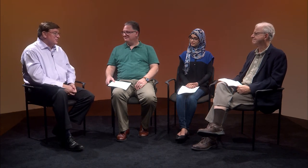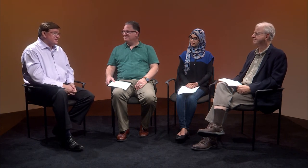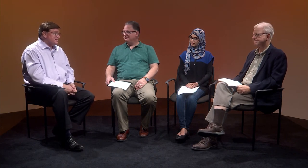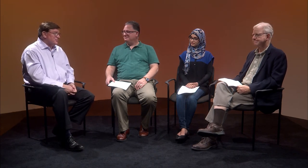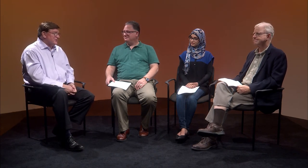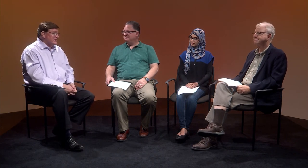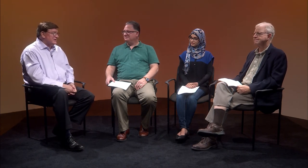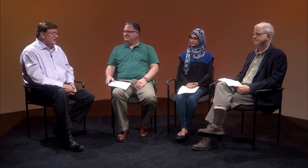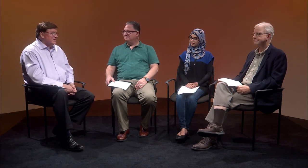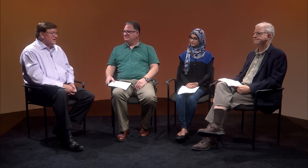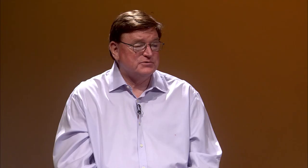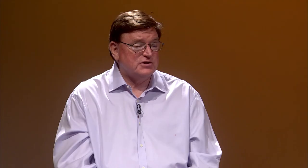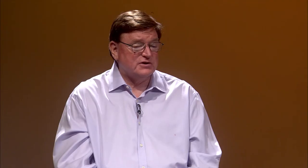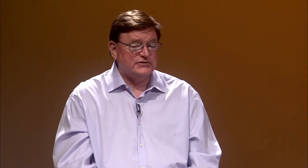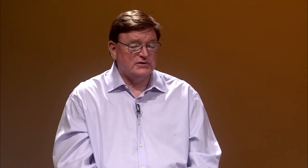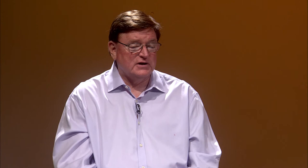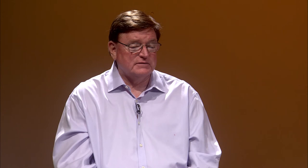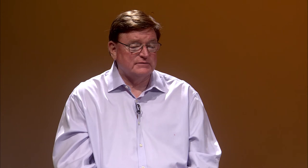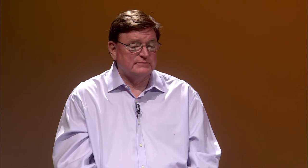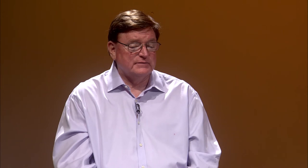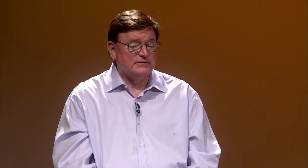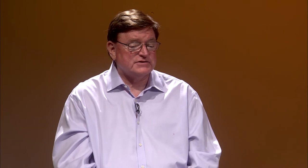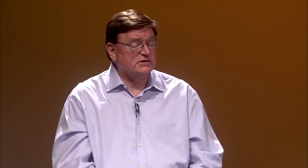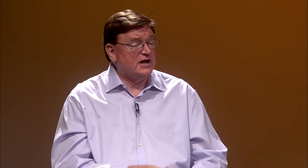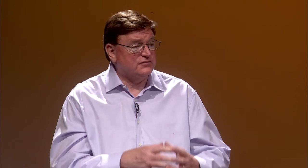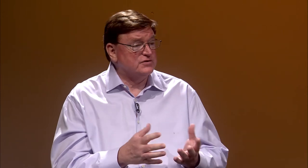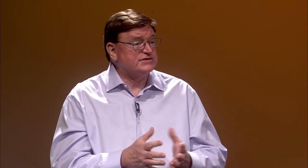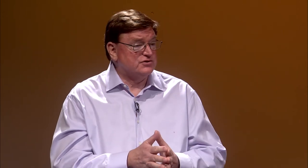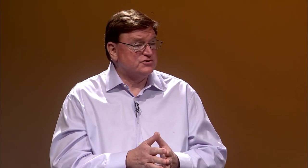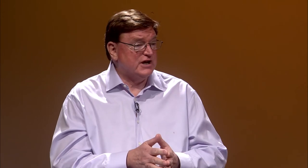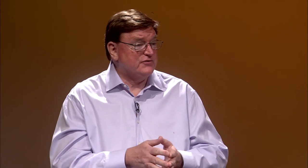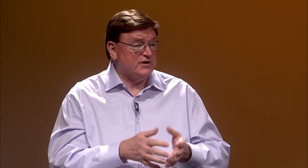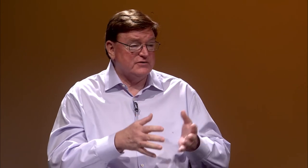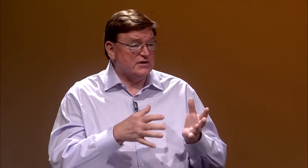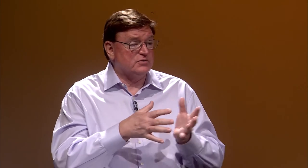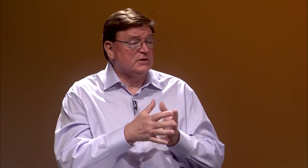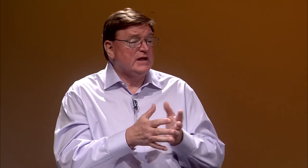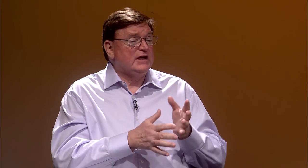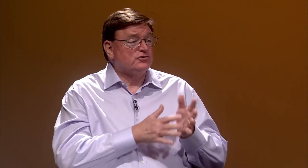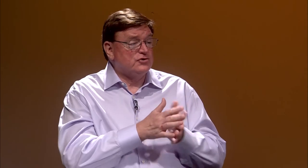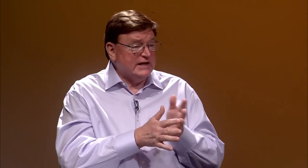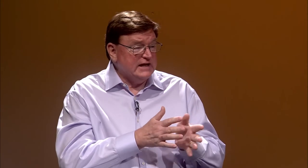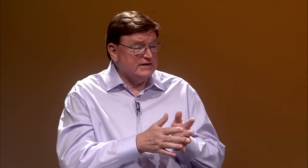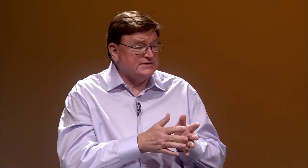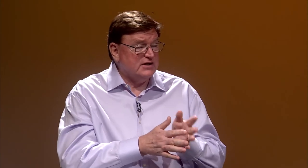will be supporting it, because there's a lot of research out there that learning ASL